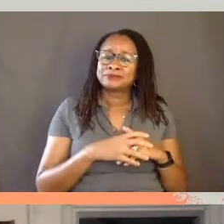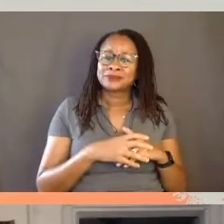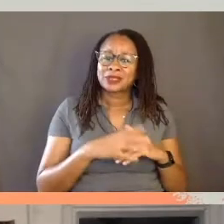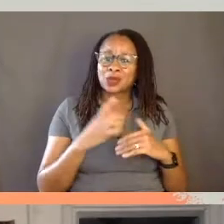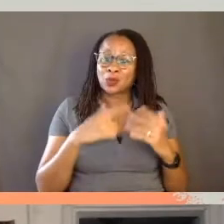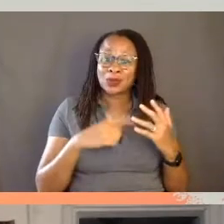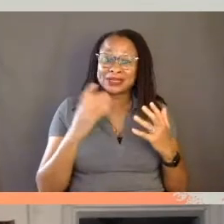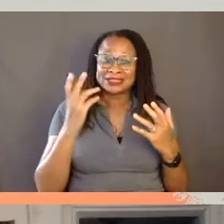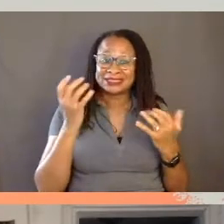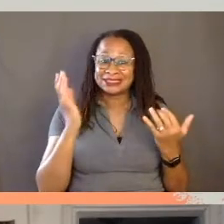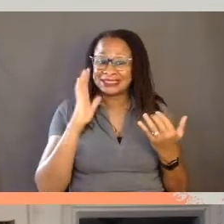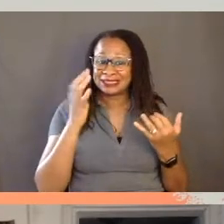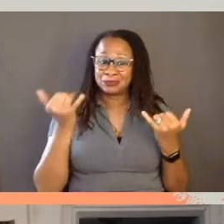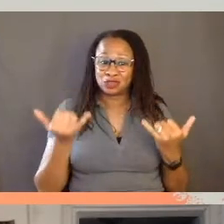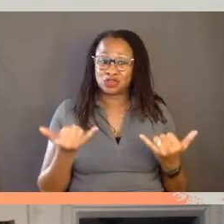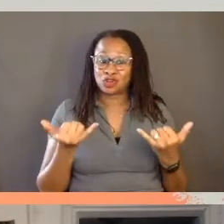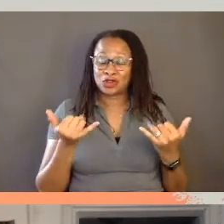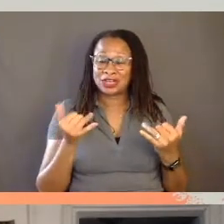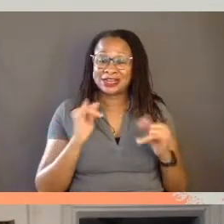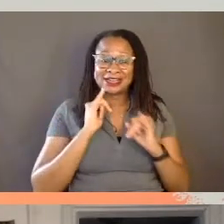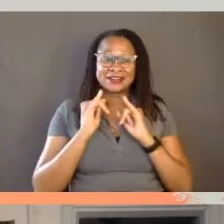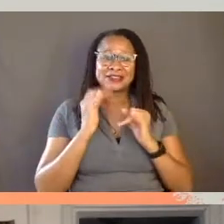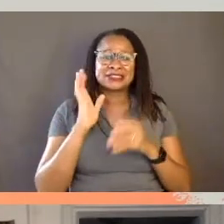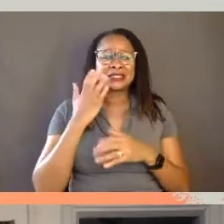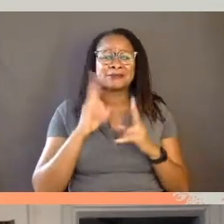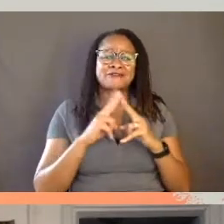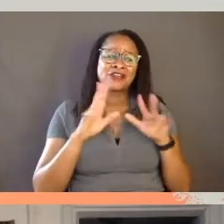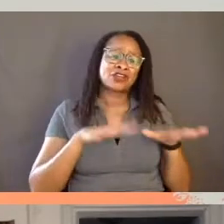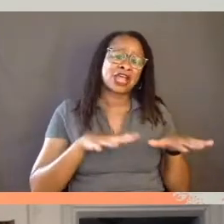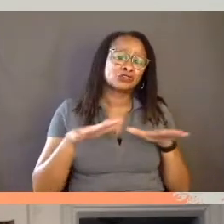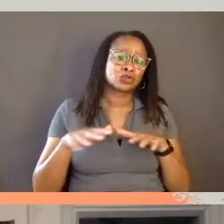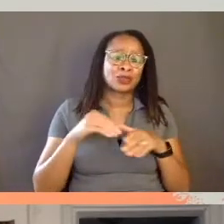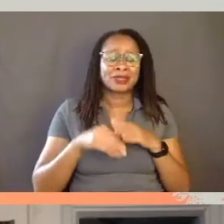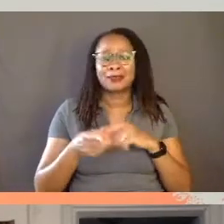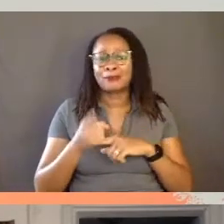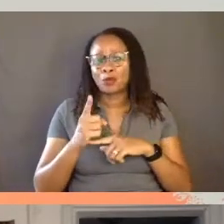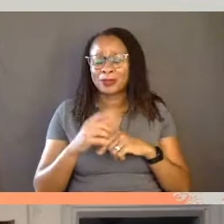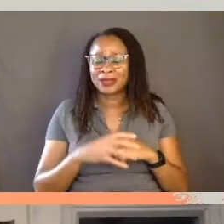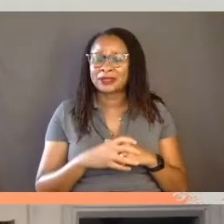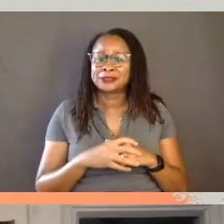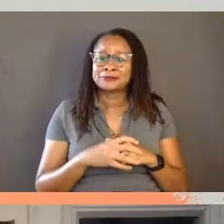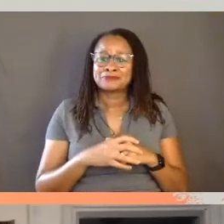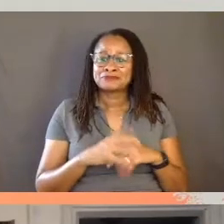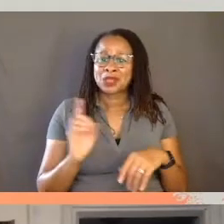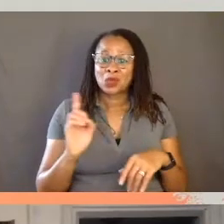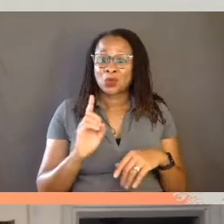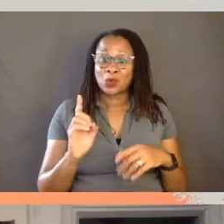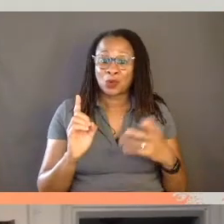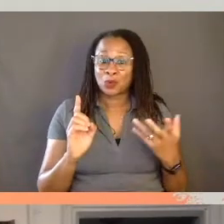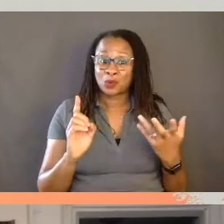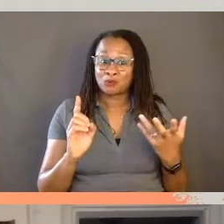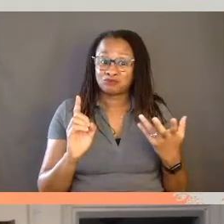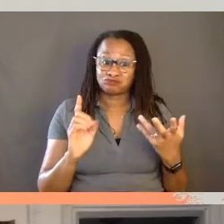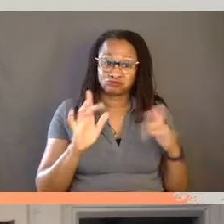is actually to me it seemed very casual in the moment. So, were they also just recorded conversations